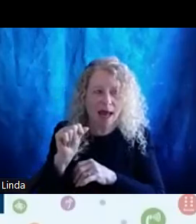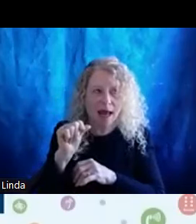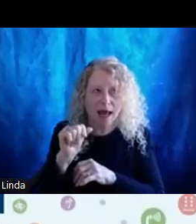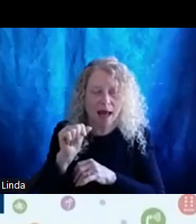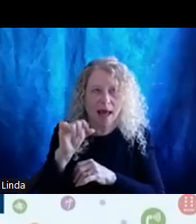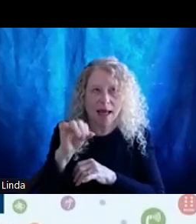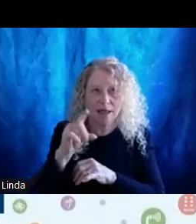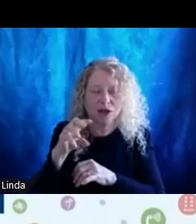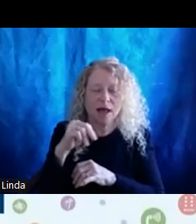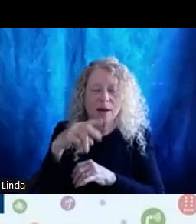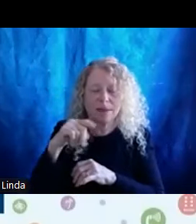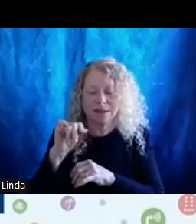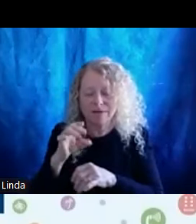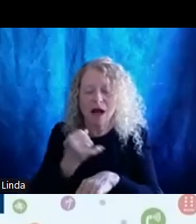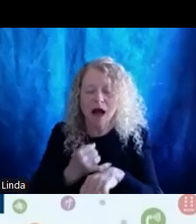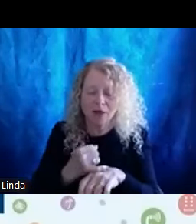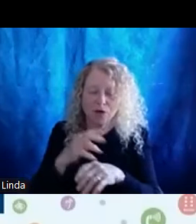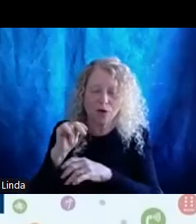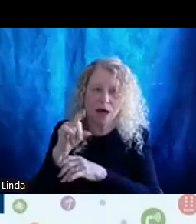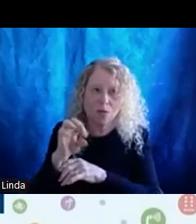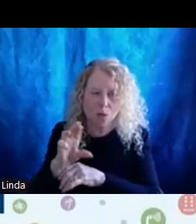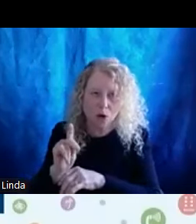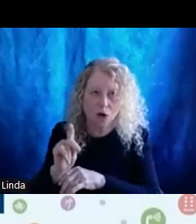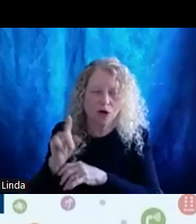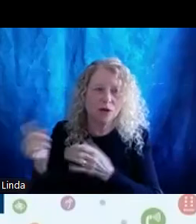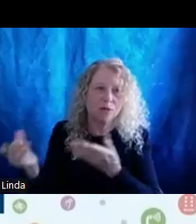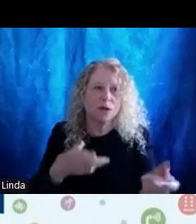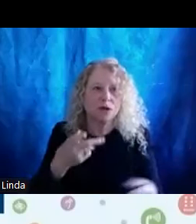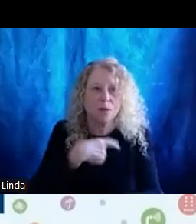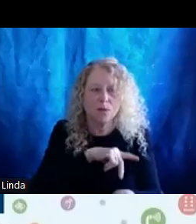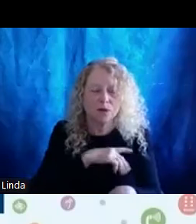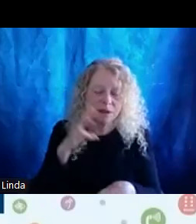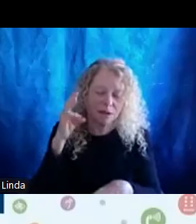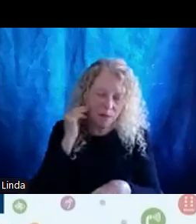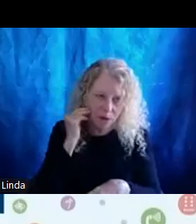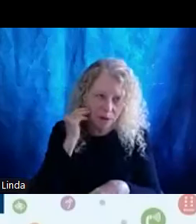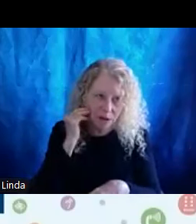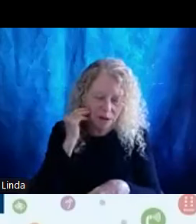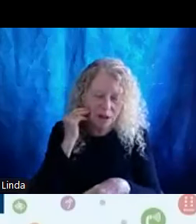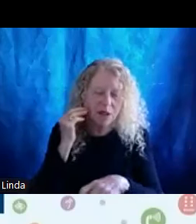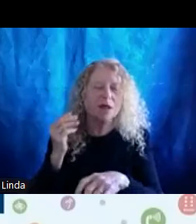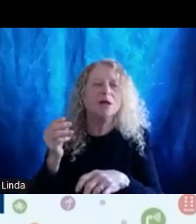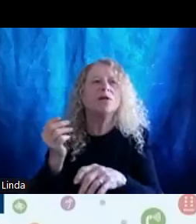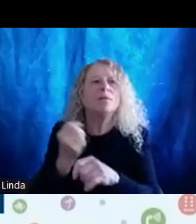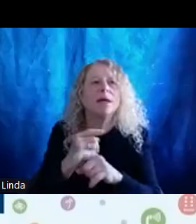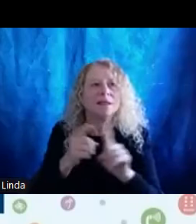Theresa brings her personal experiences to make a difference in her family and her job, to do better for those who cannot fight